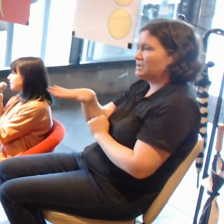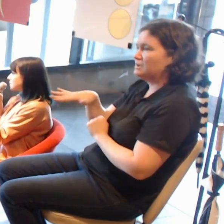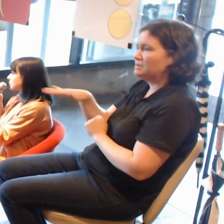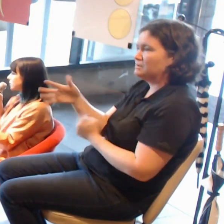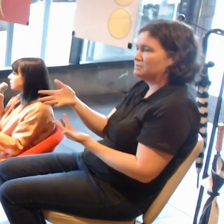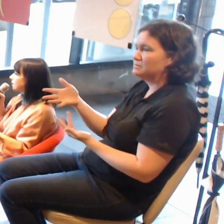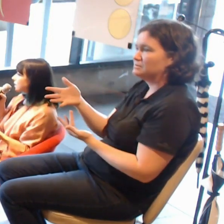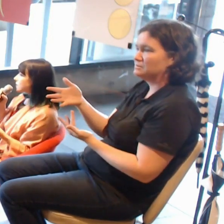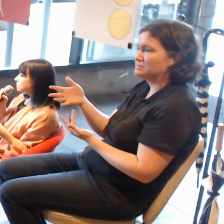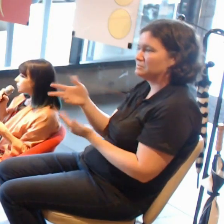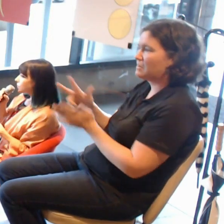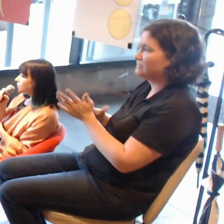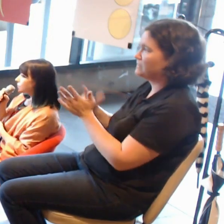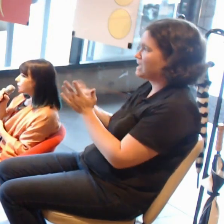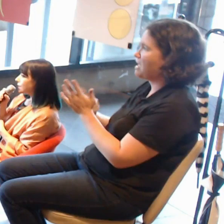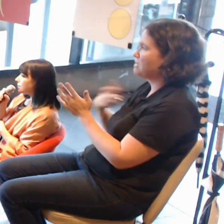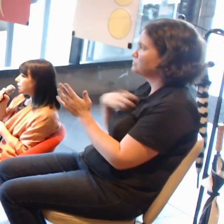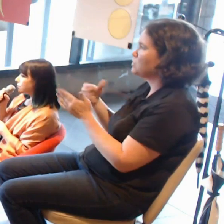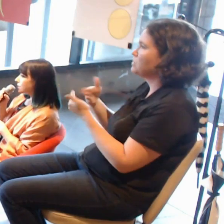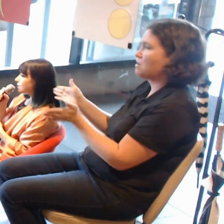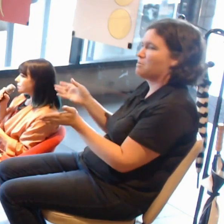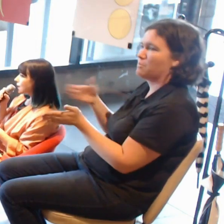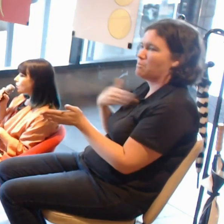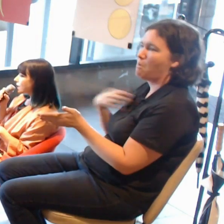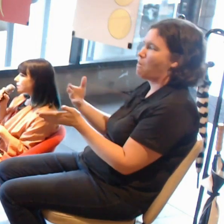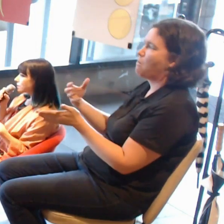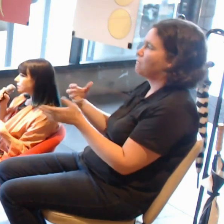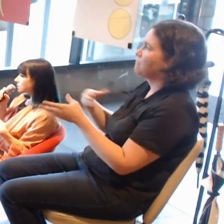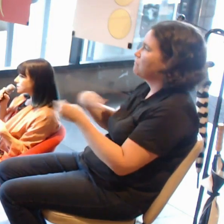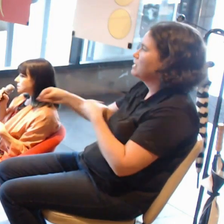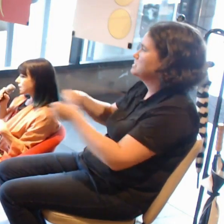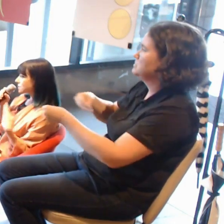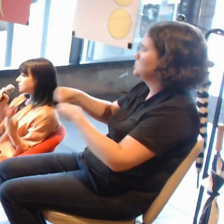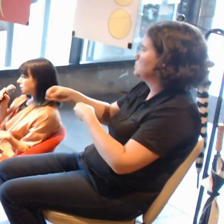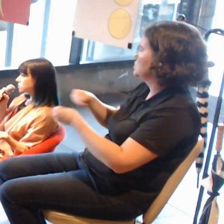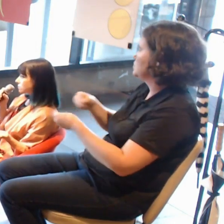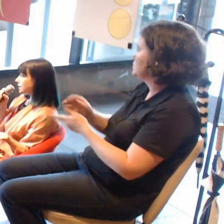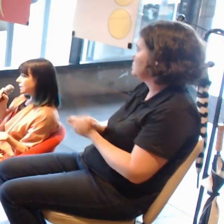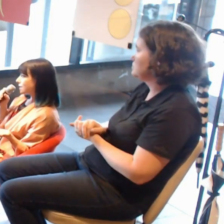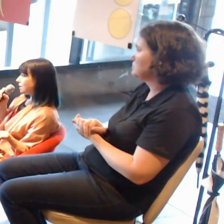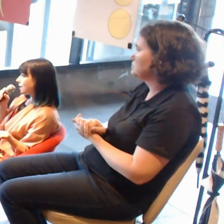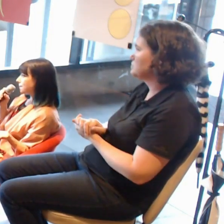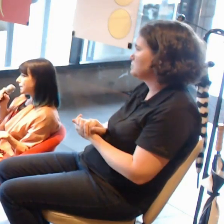So I think in that way, this has a much greater accessibility.